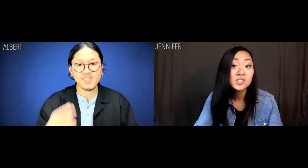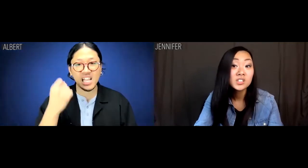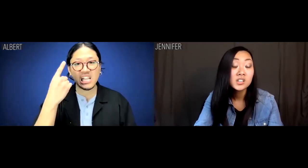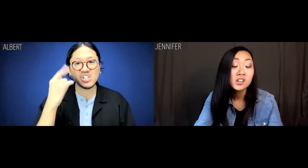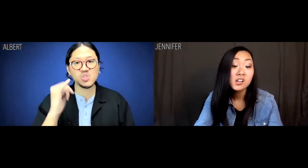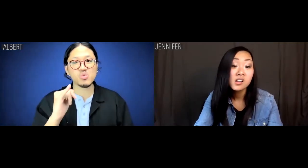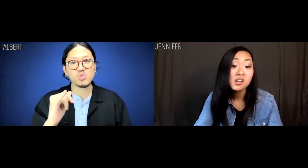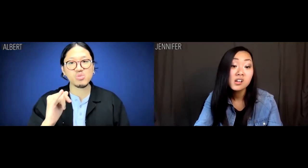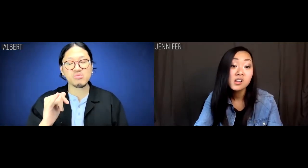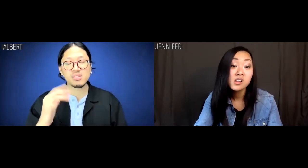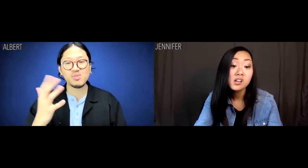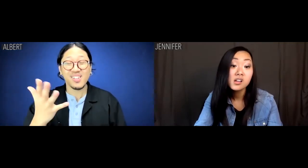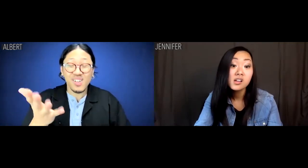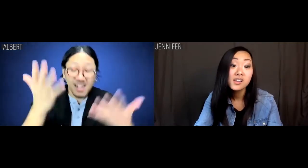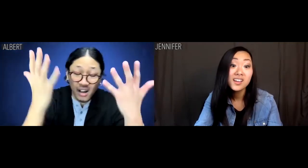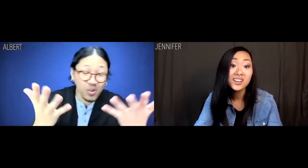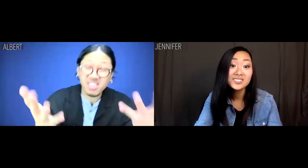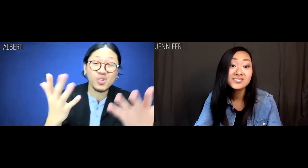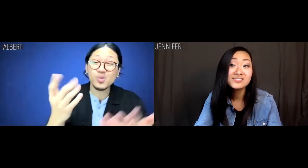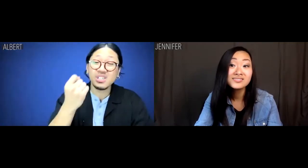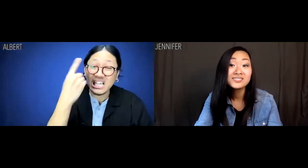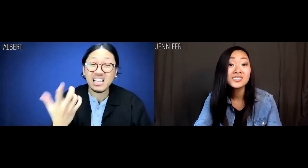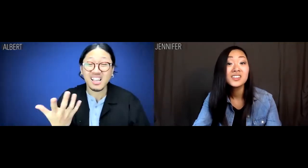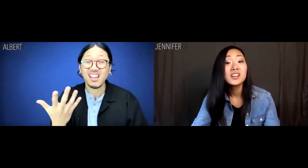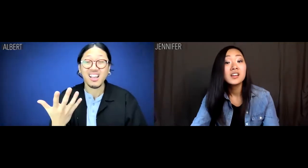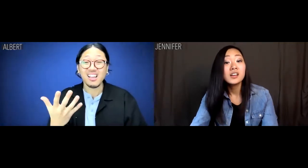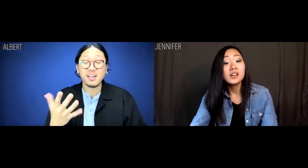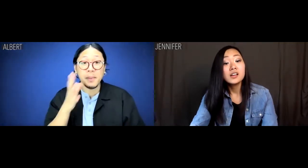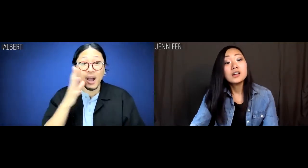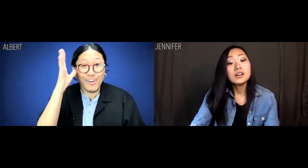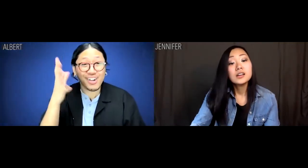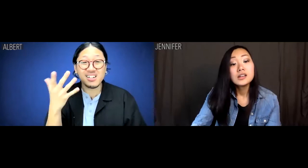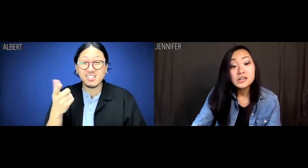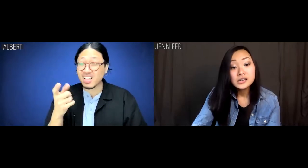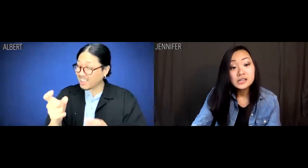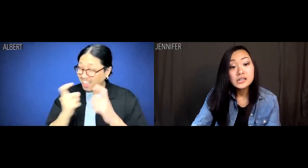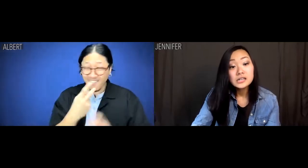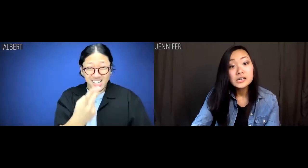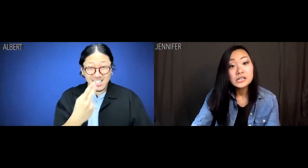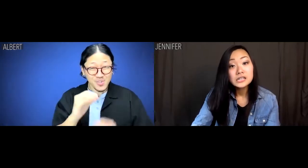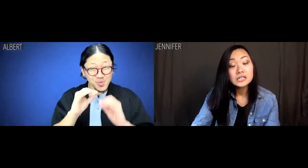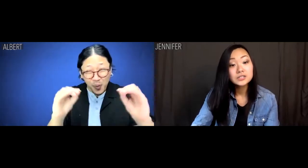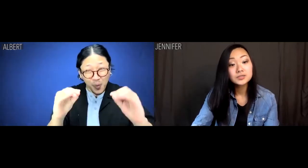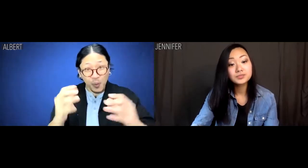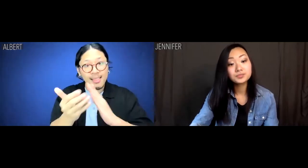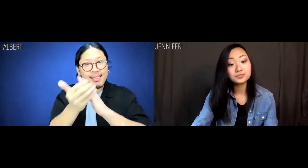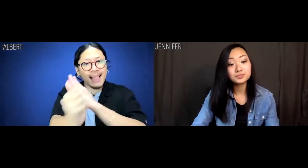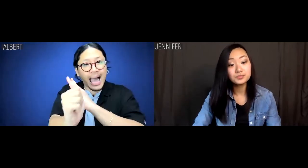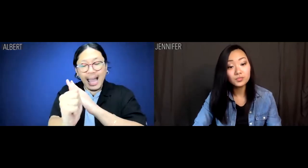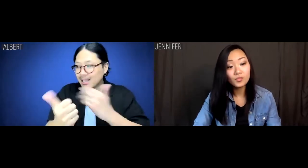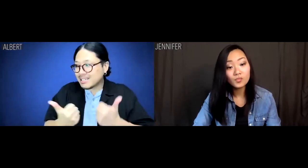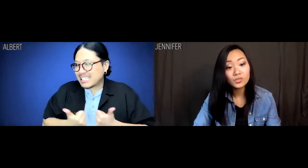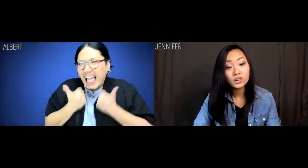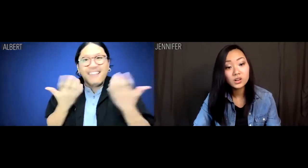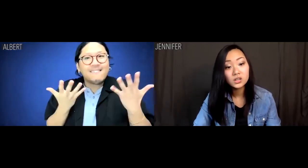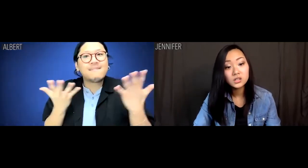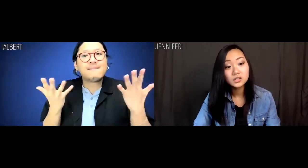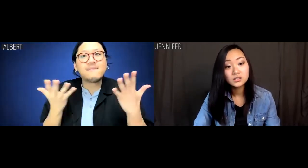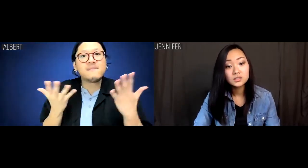Ohhhhh, I get it, too. There you see? Mom and Dad gave us NO life skills.